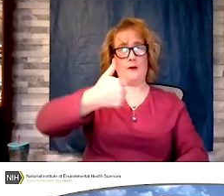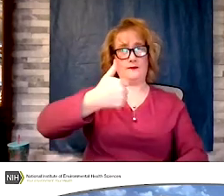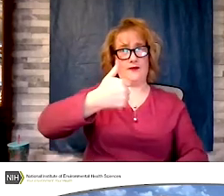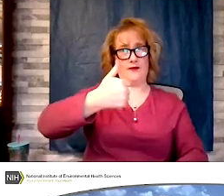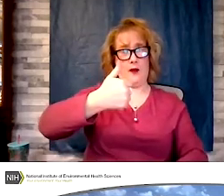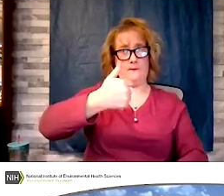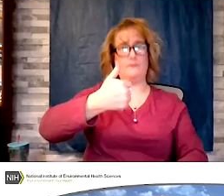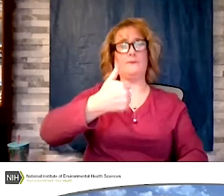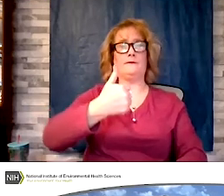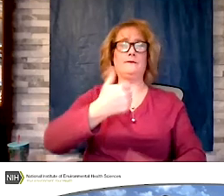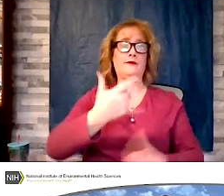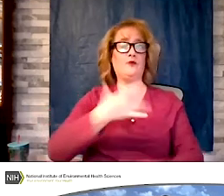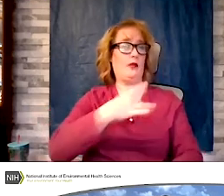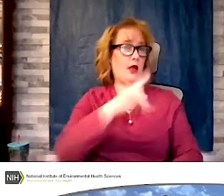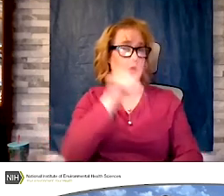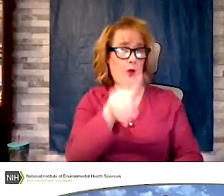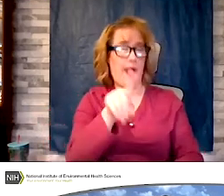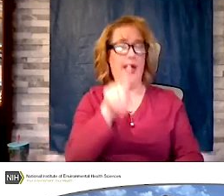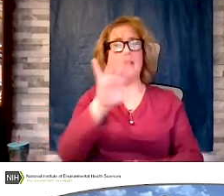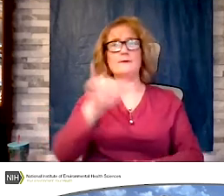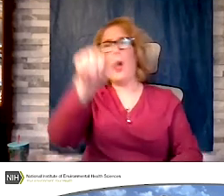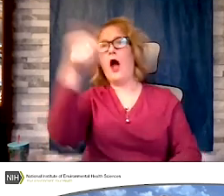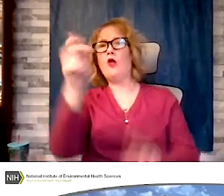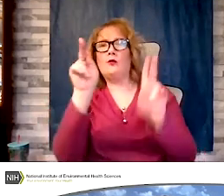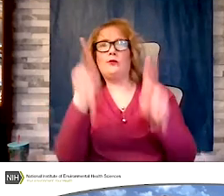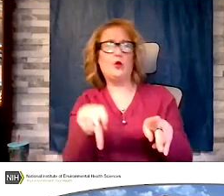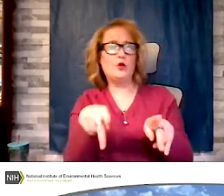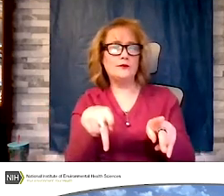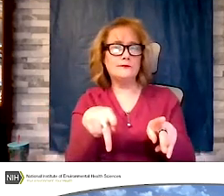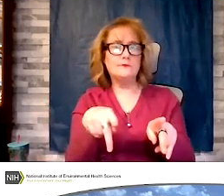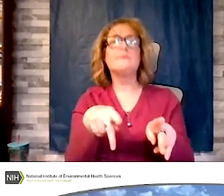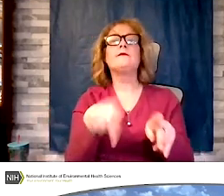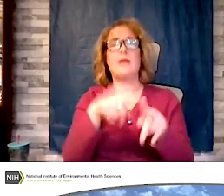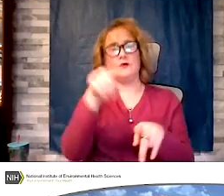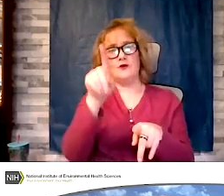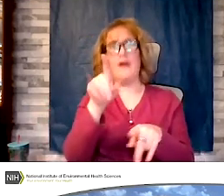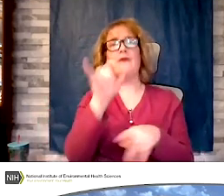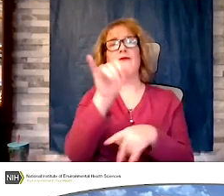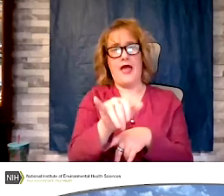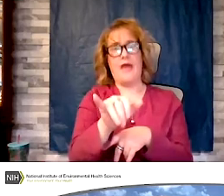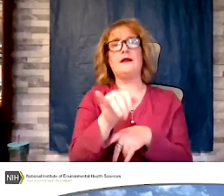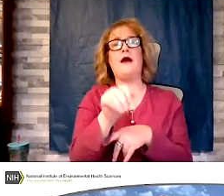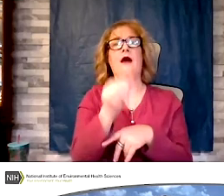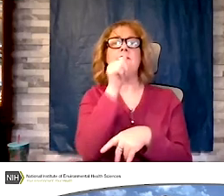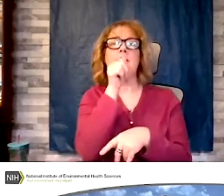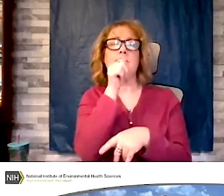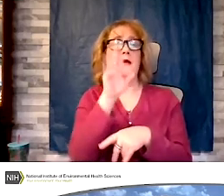another person. Chat the send if you want to conceal your